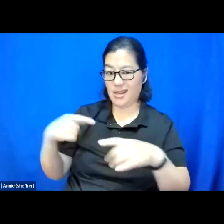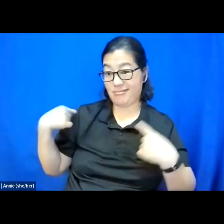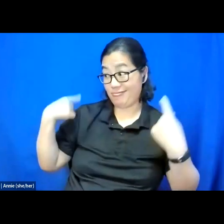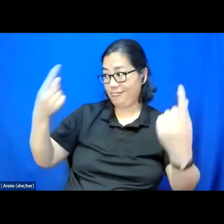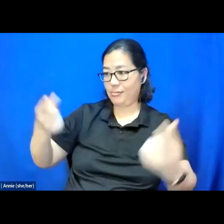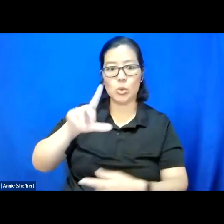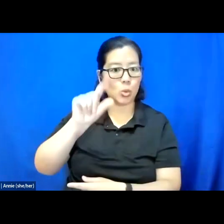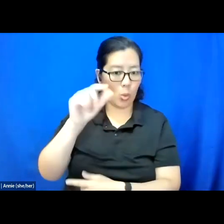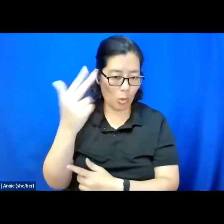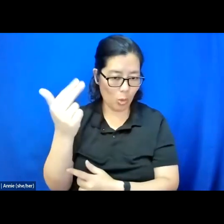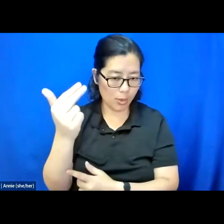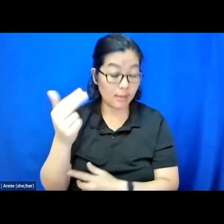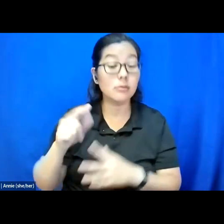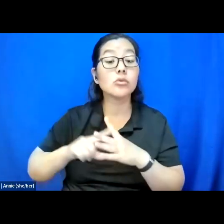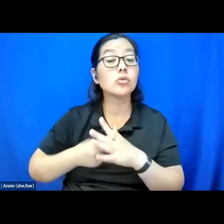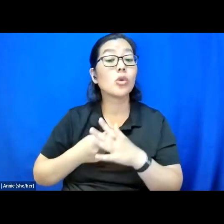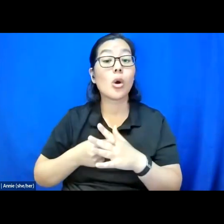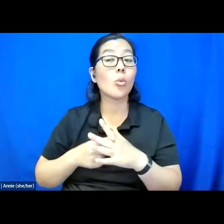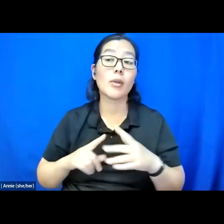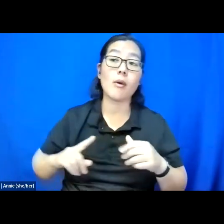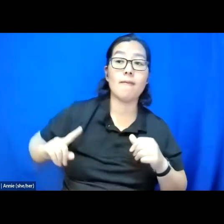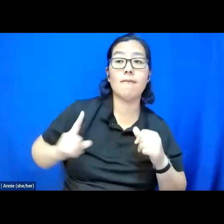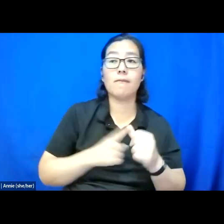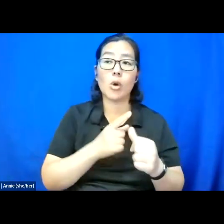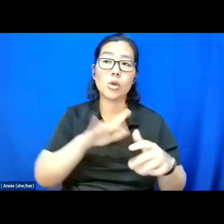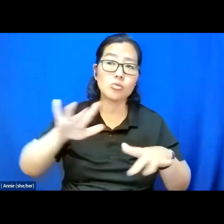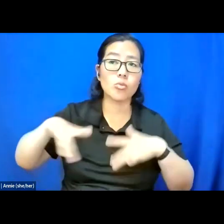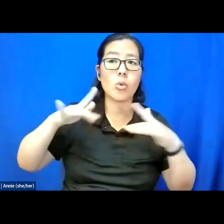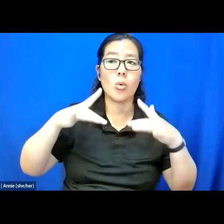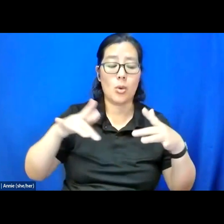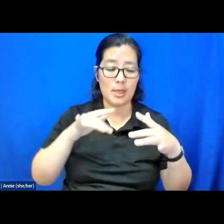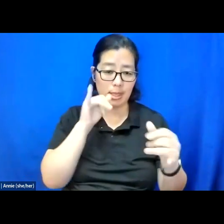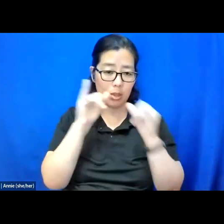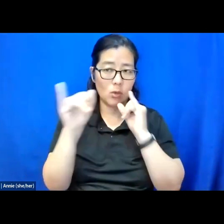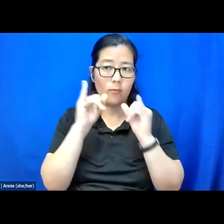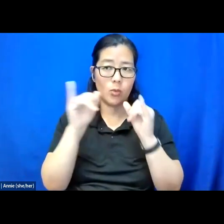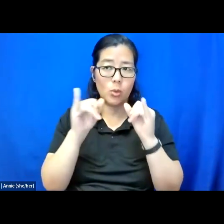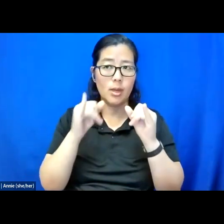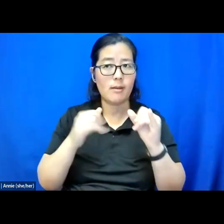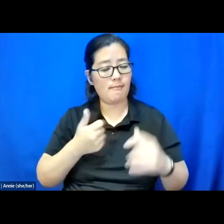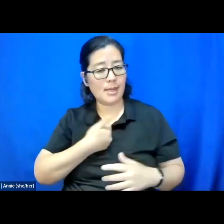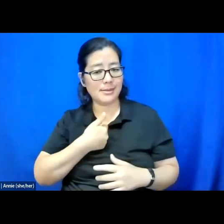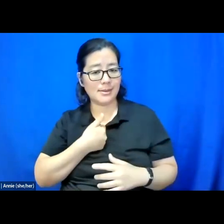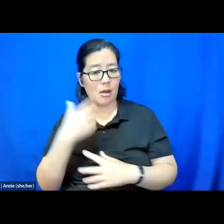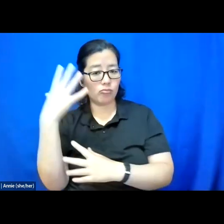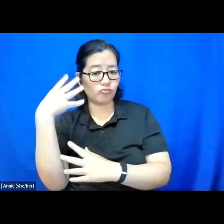starting with the original recording and interviewing of myself with my camera phone